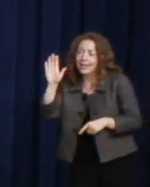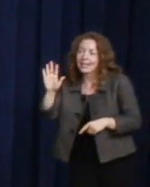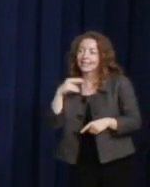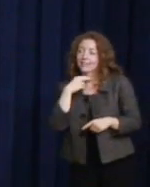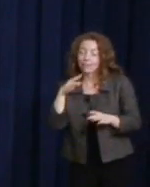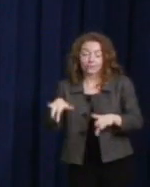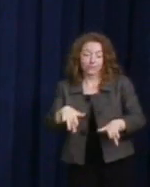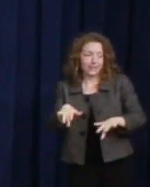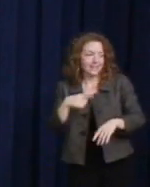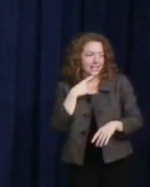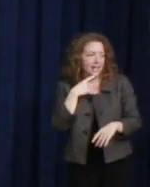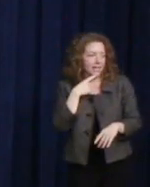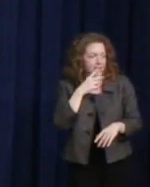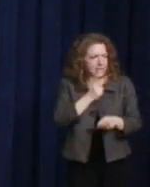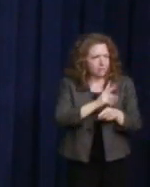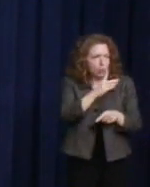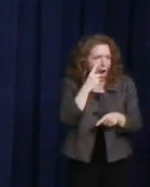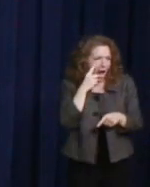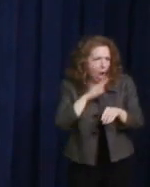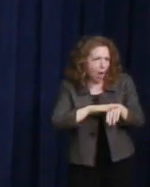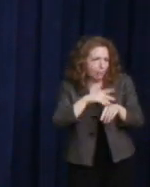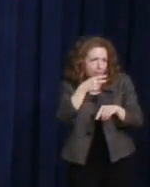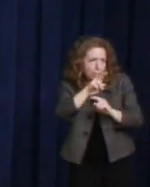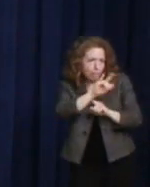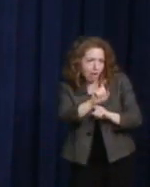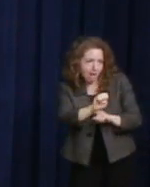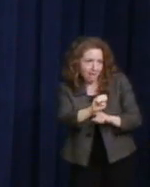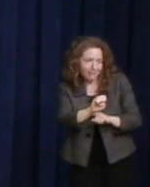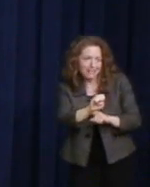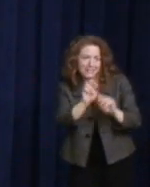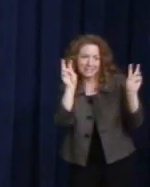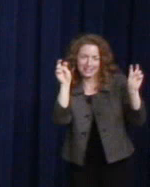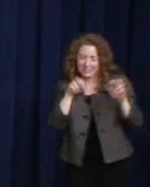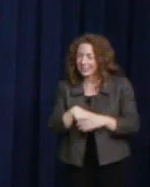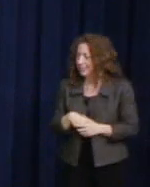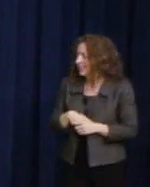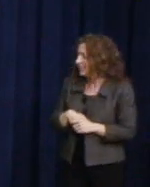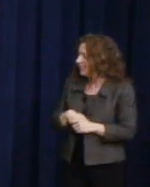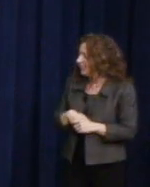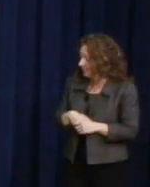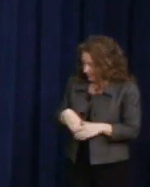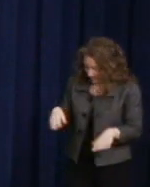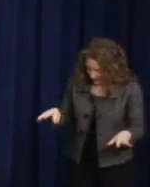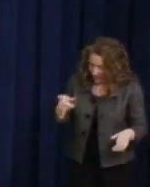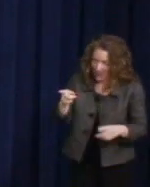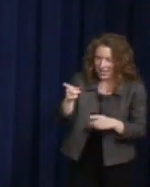"Keep your eye on the prize." Indeed, you keep up very focused there, John.